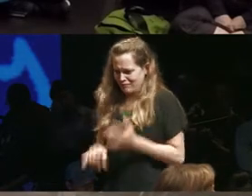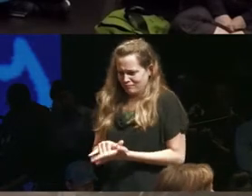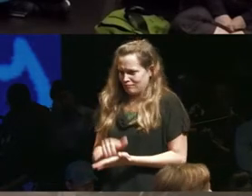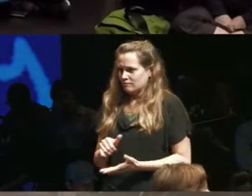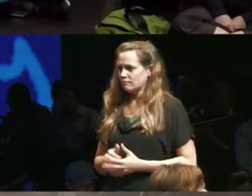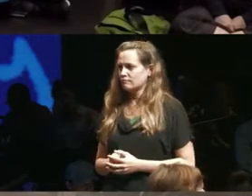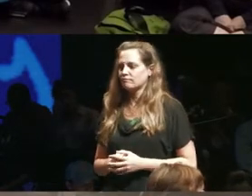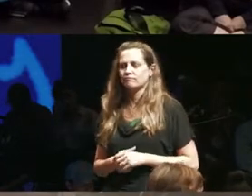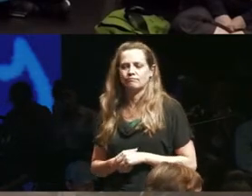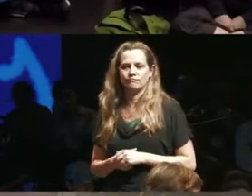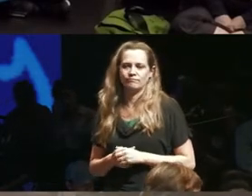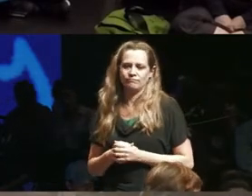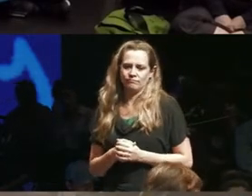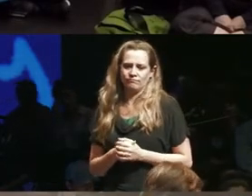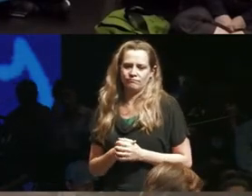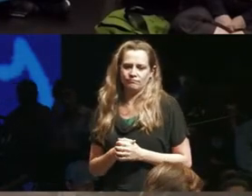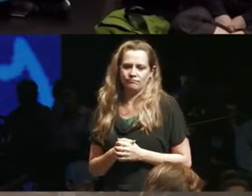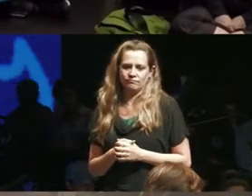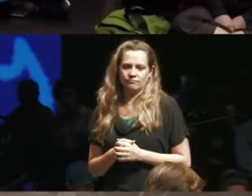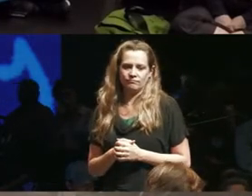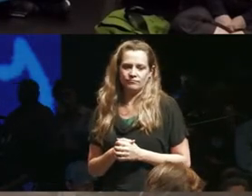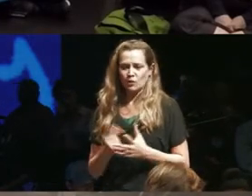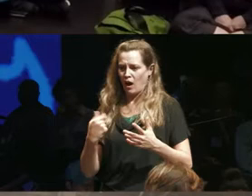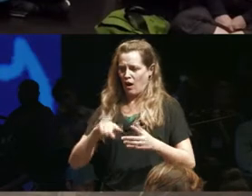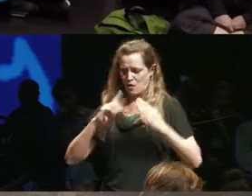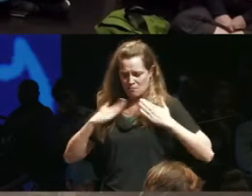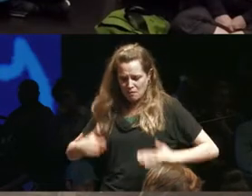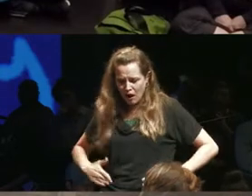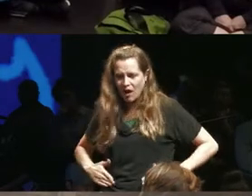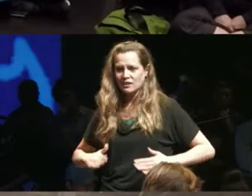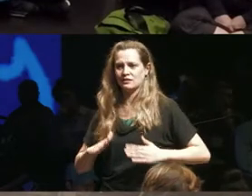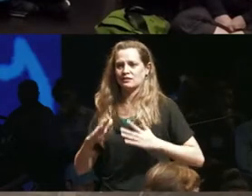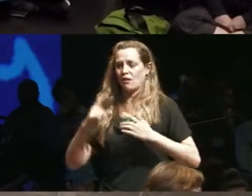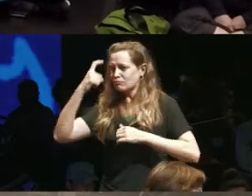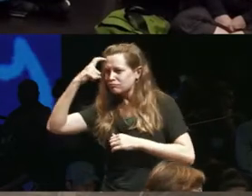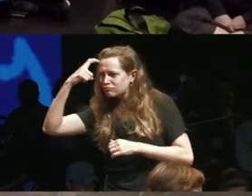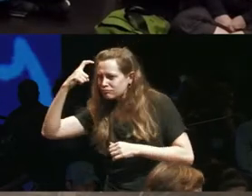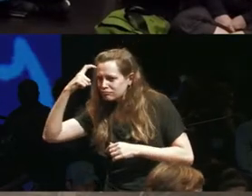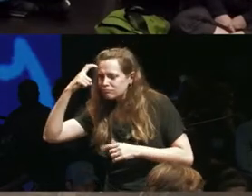precariousness of our of our bodies our brains and in in this state of